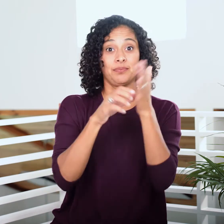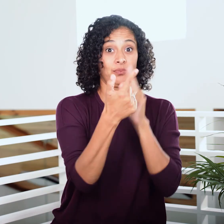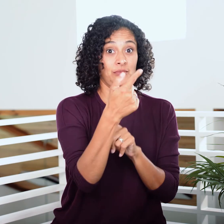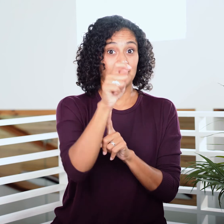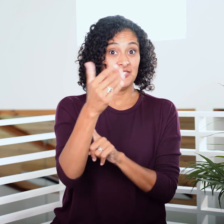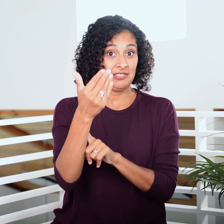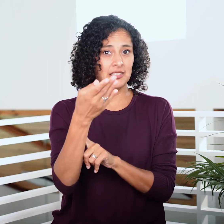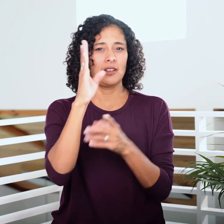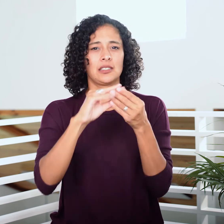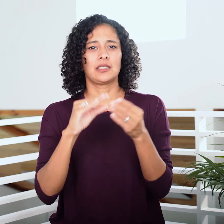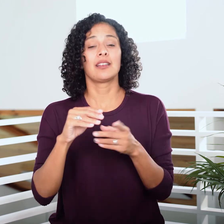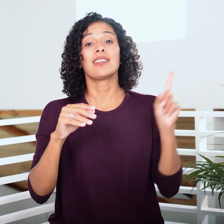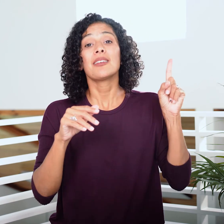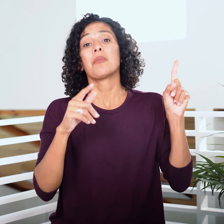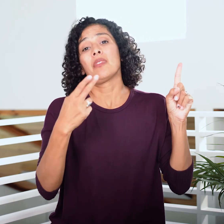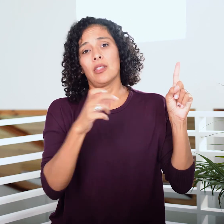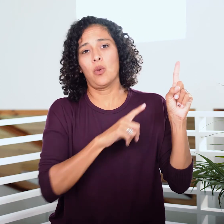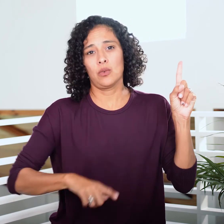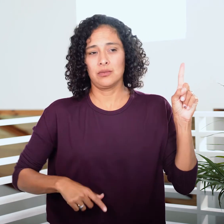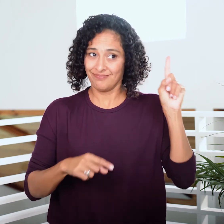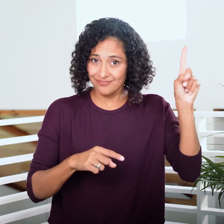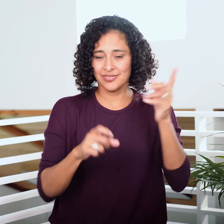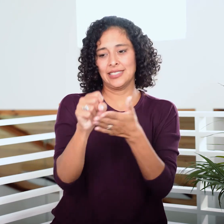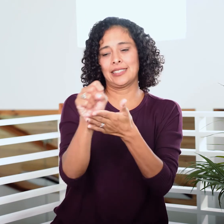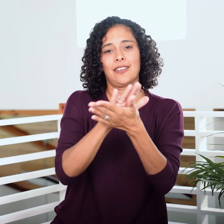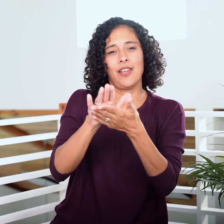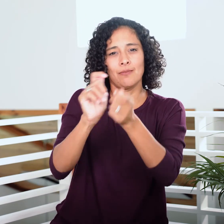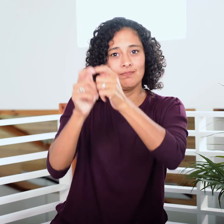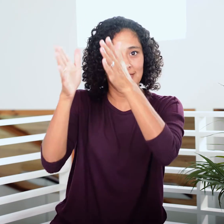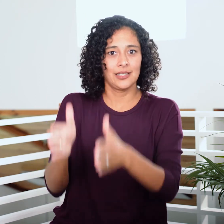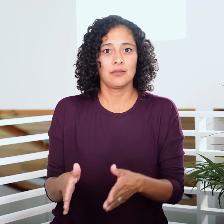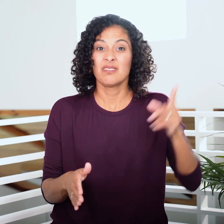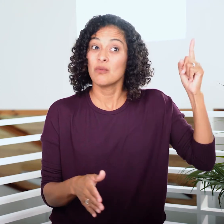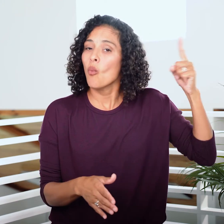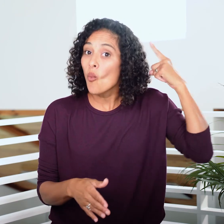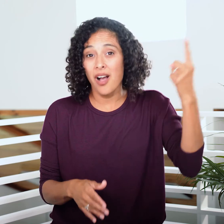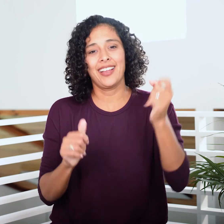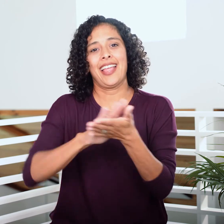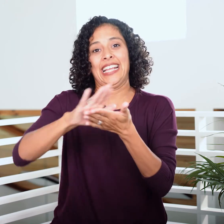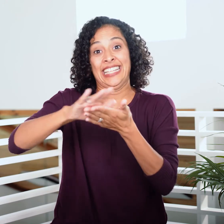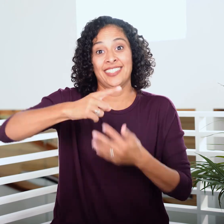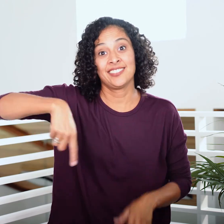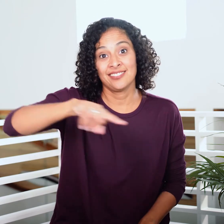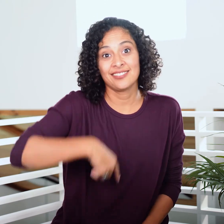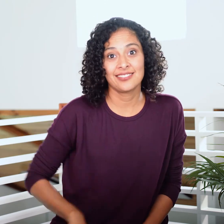In 21:15 God says, “I am the Lord who sanctifies him”. He’s the one who cleans us up.